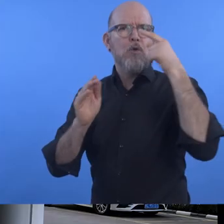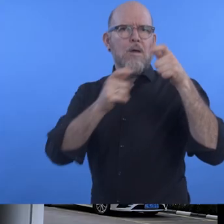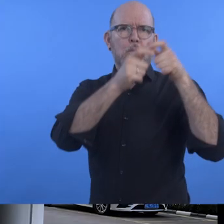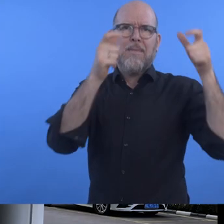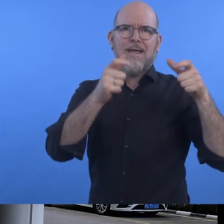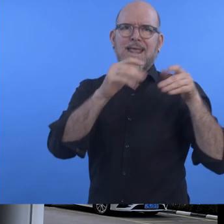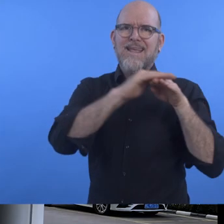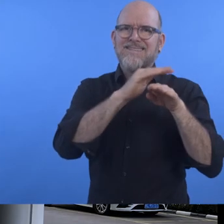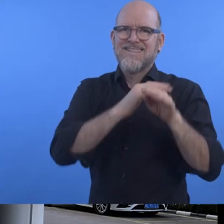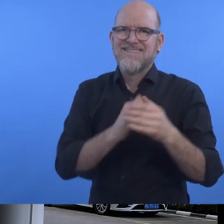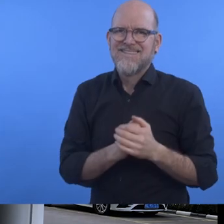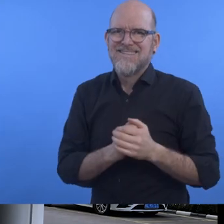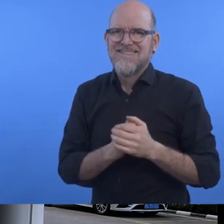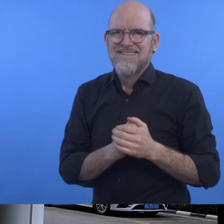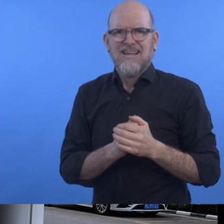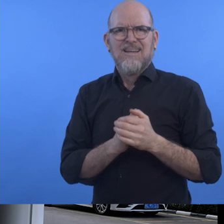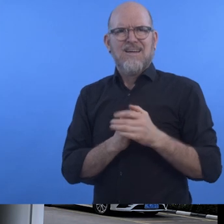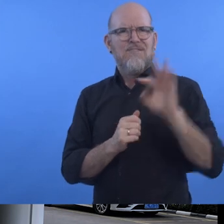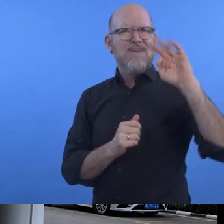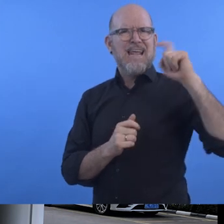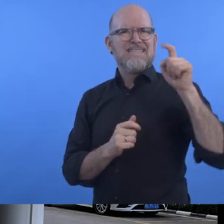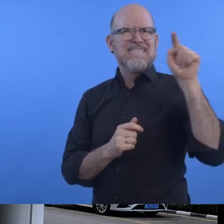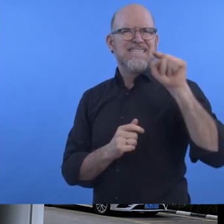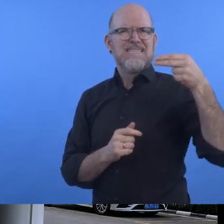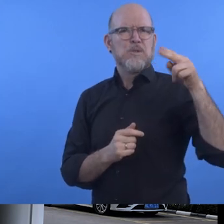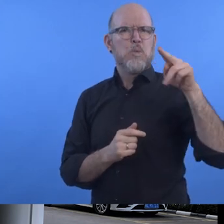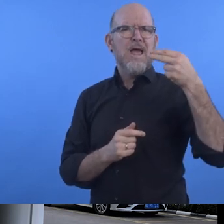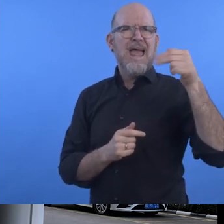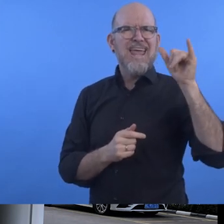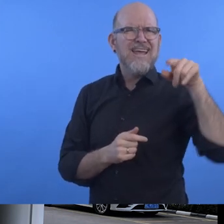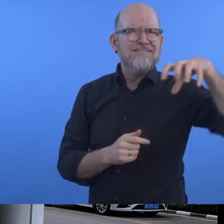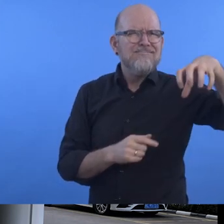Flex Zhuhai is the Chinese subsidiary of Flex Ltd,